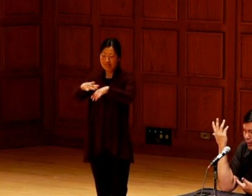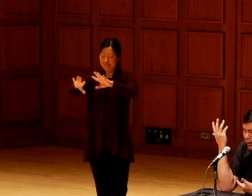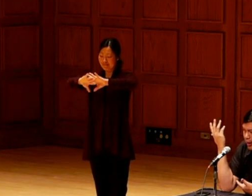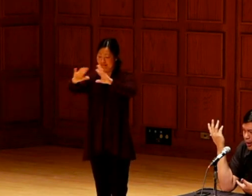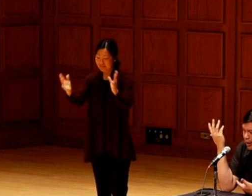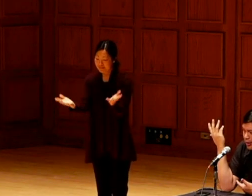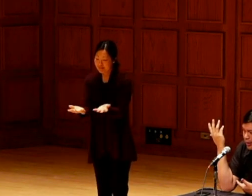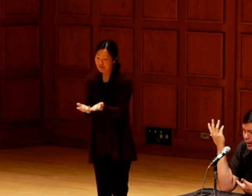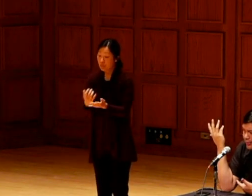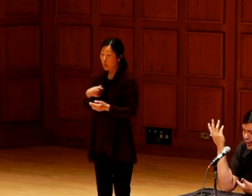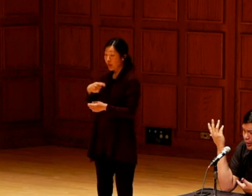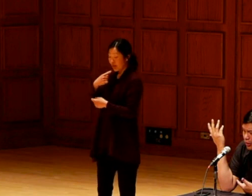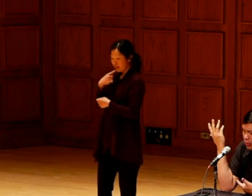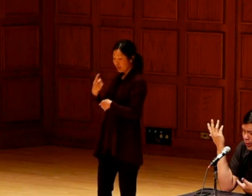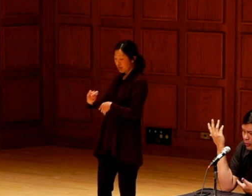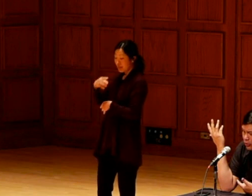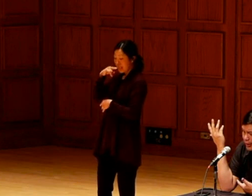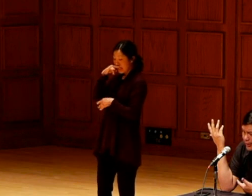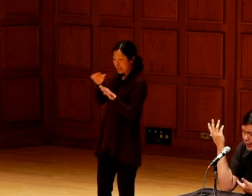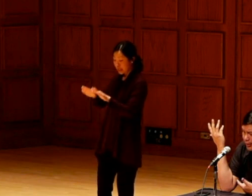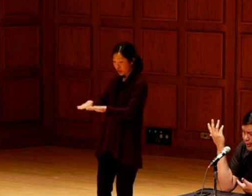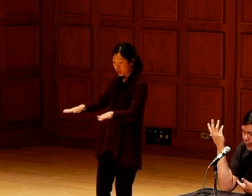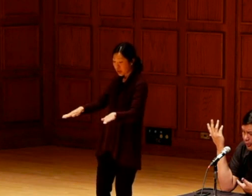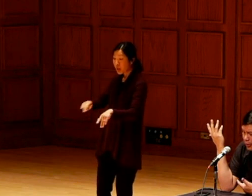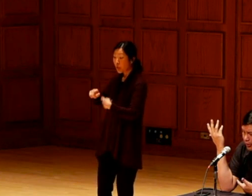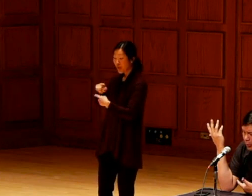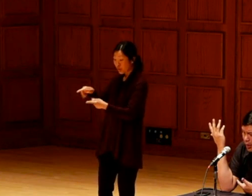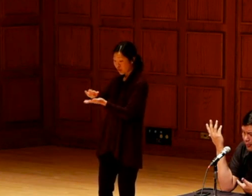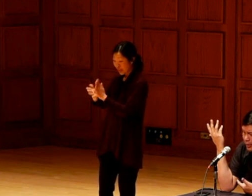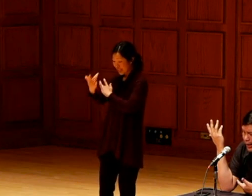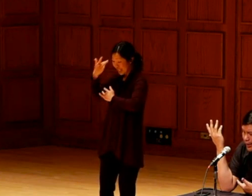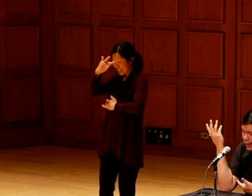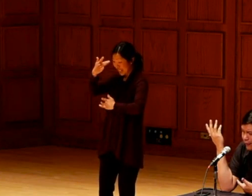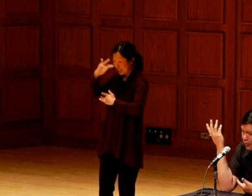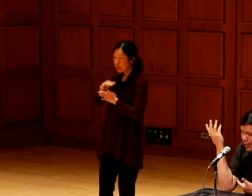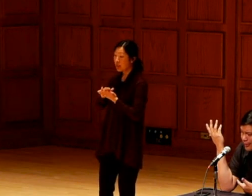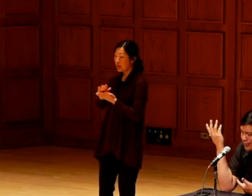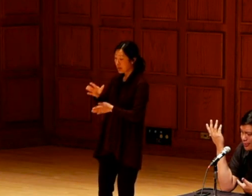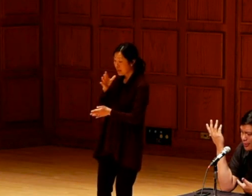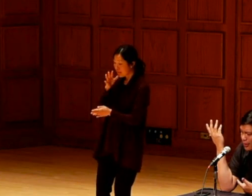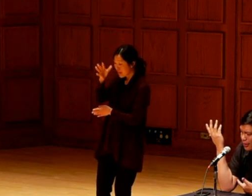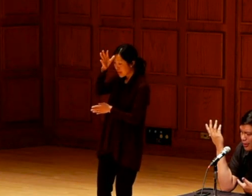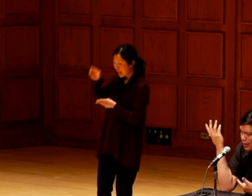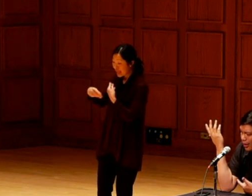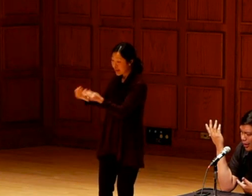And so I tell them, I say -- you know, when you get sick, your mommy and daddy give you medicine.